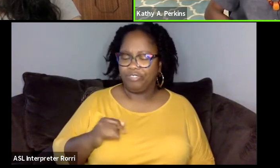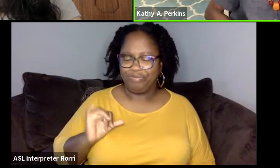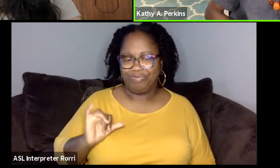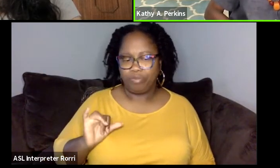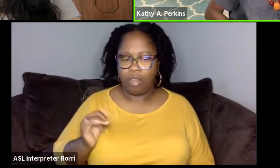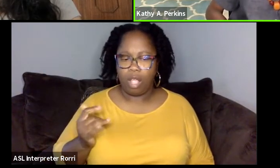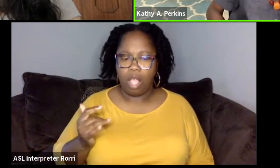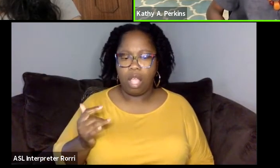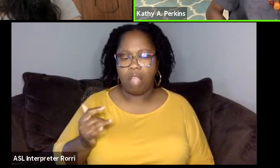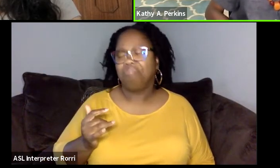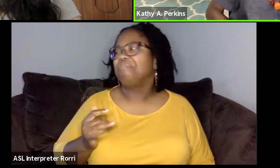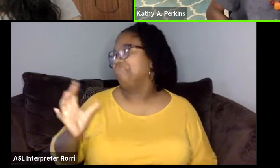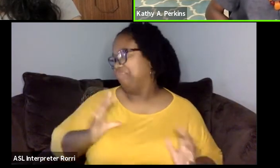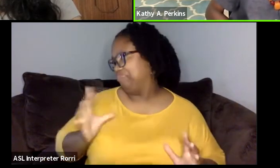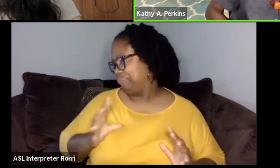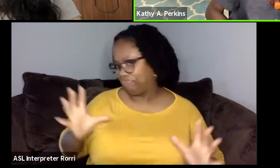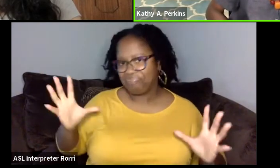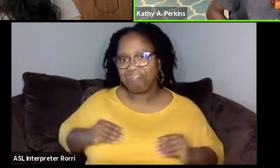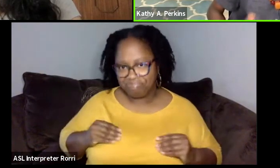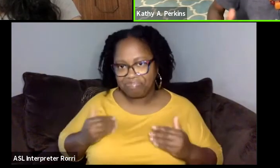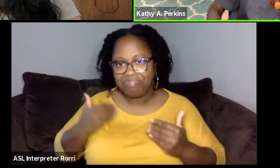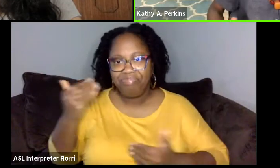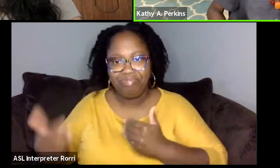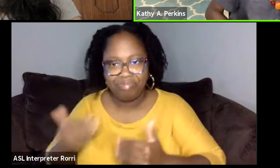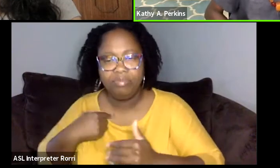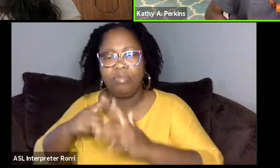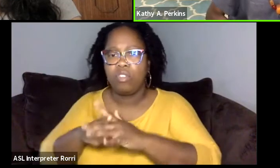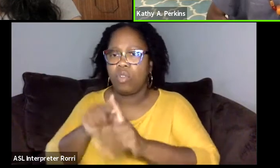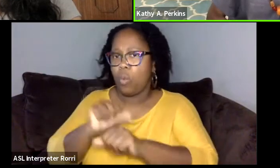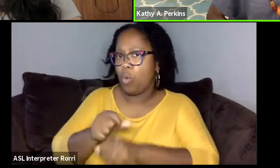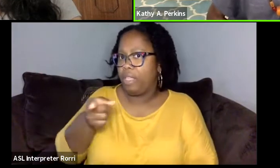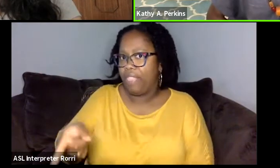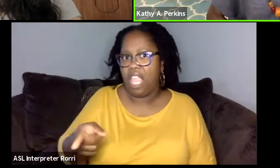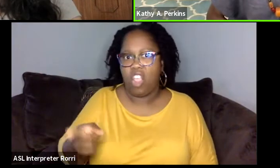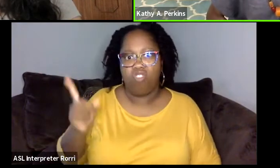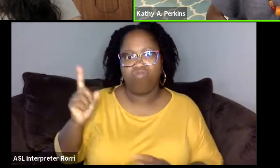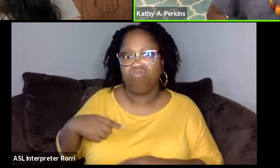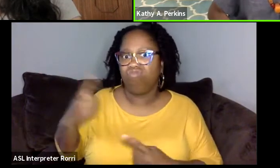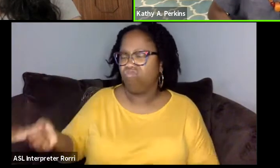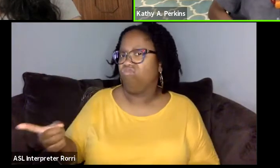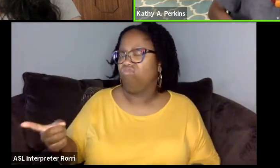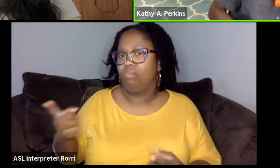And then I started working there and the rest is history. He just sold me on it.